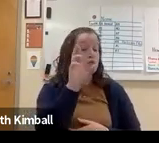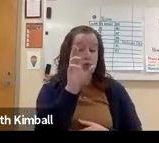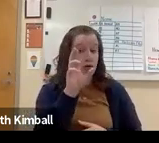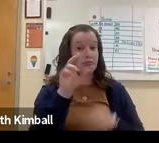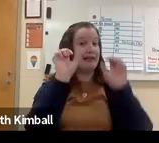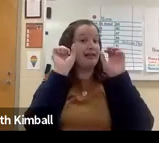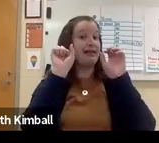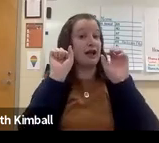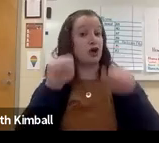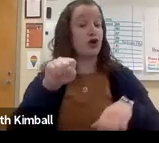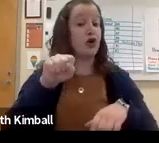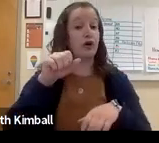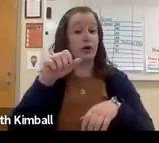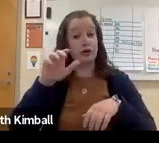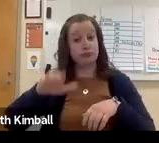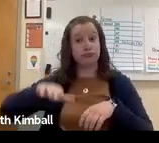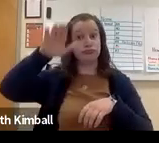before the child was born.